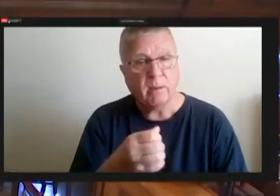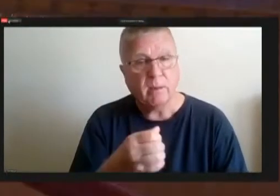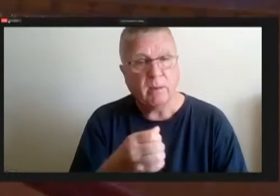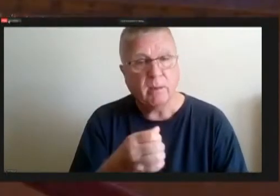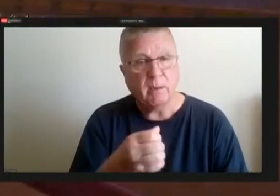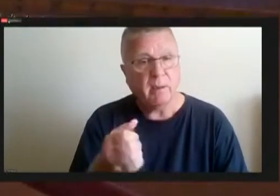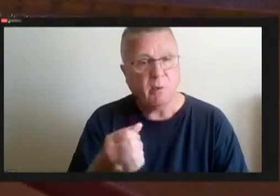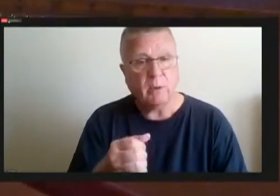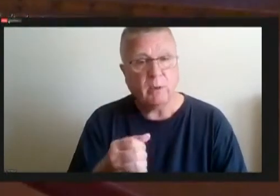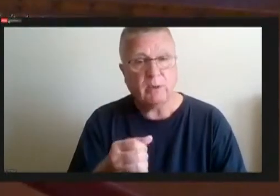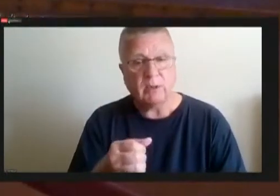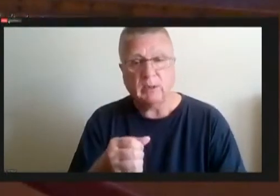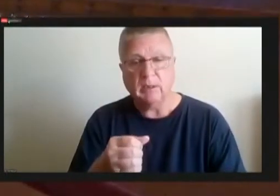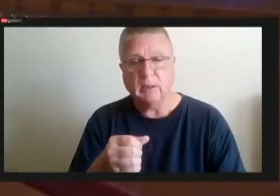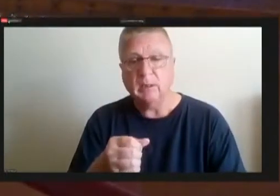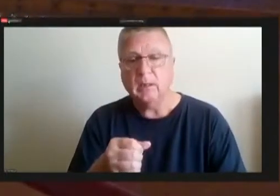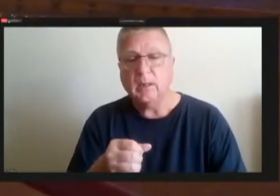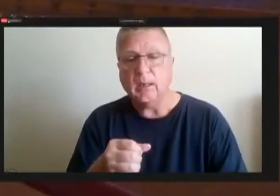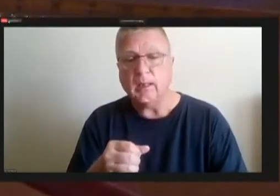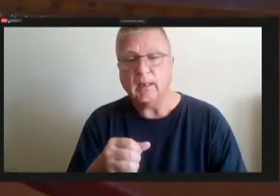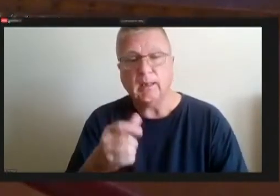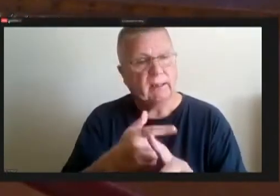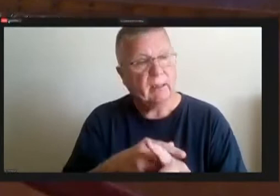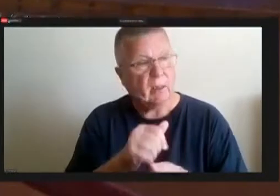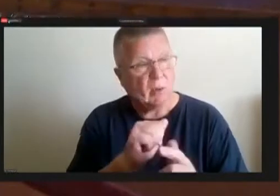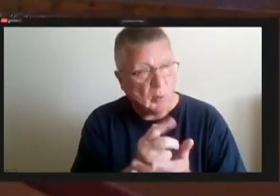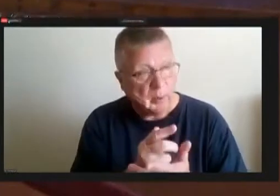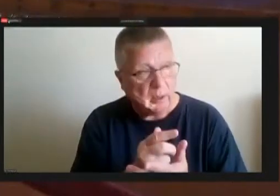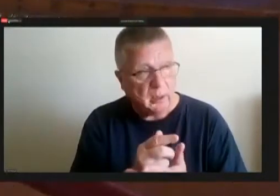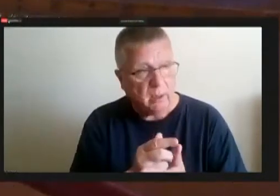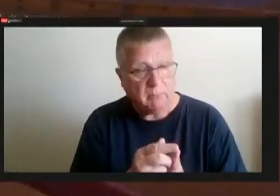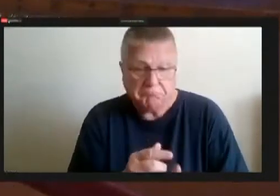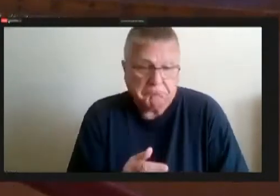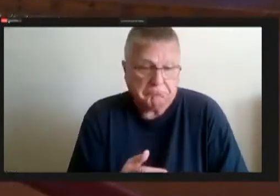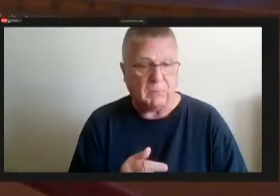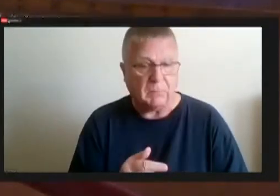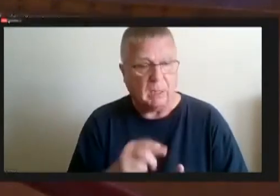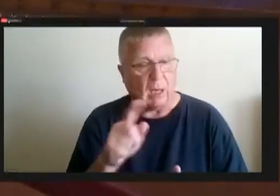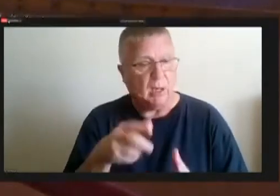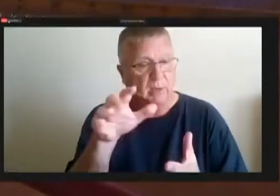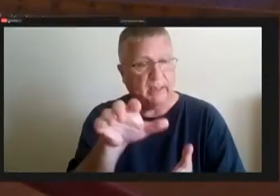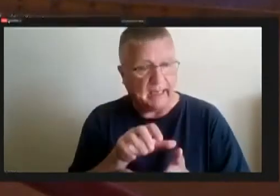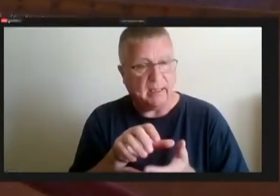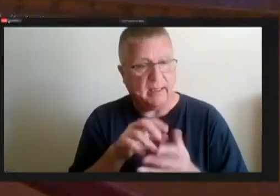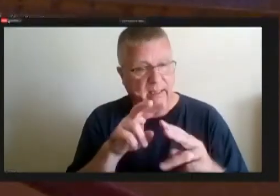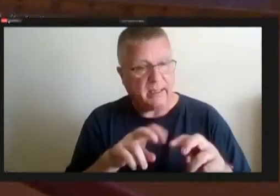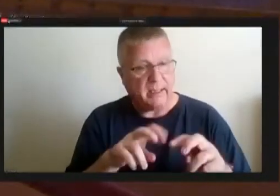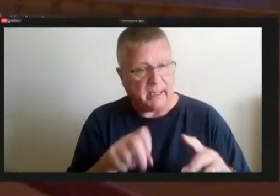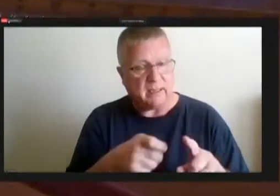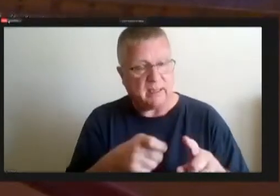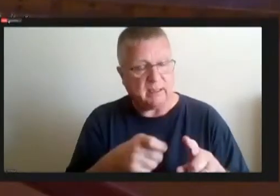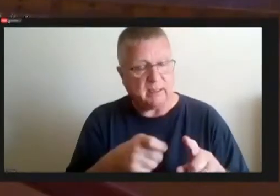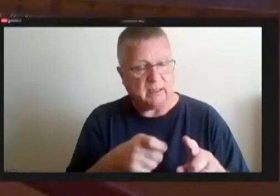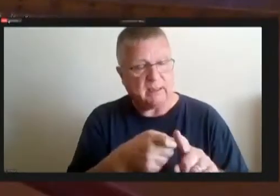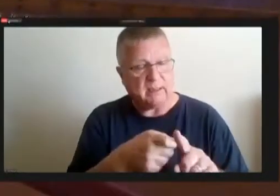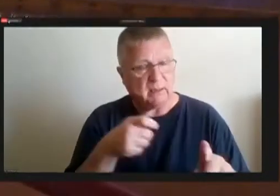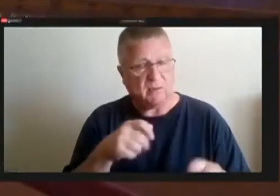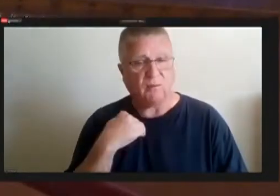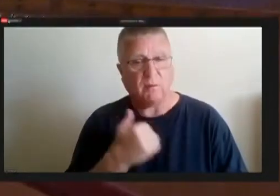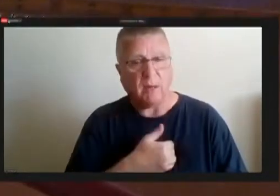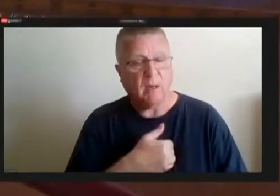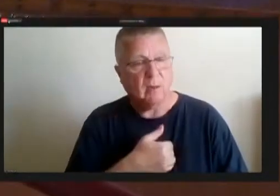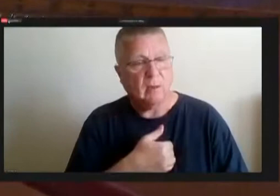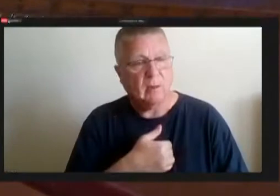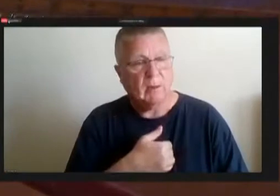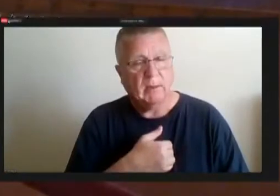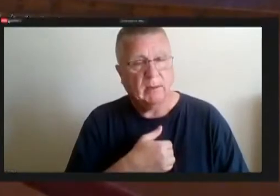I only get what the analysis is from our, our staff and the staff did not recommend